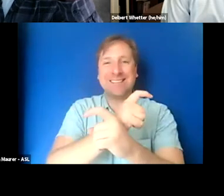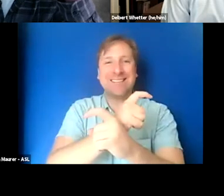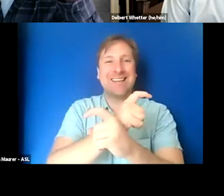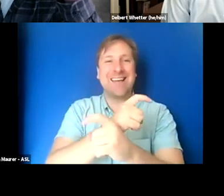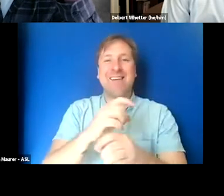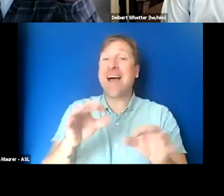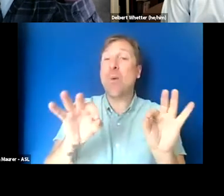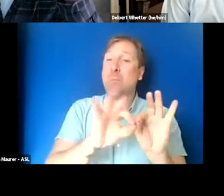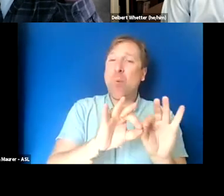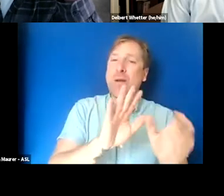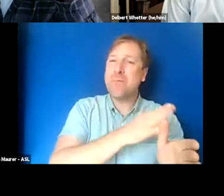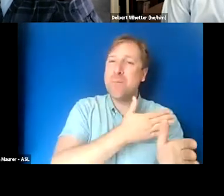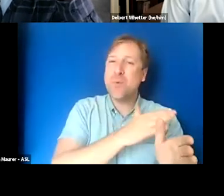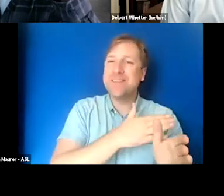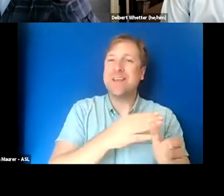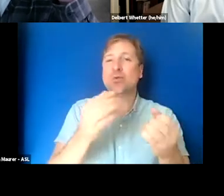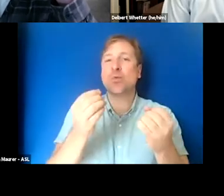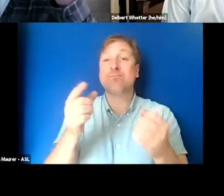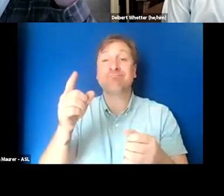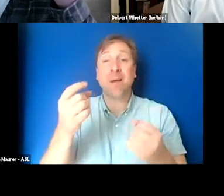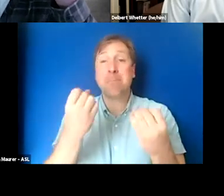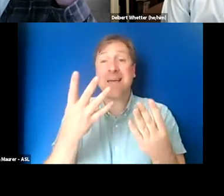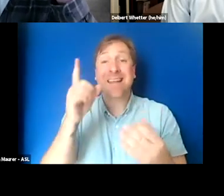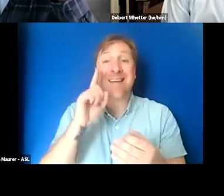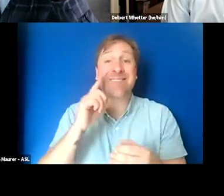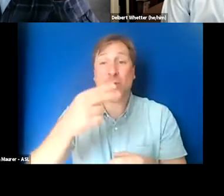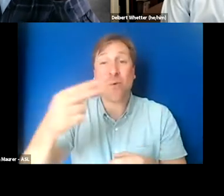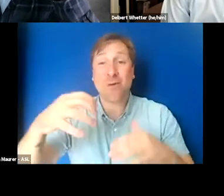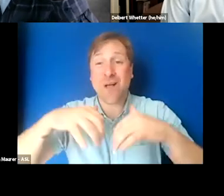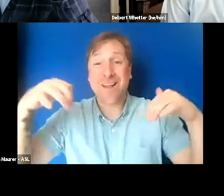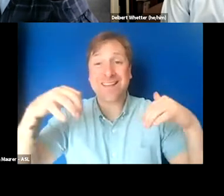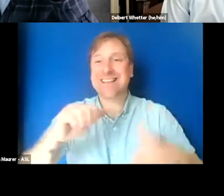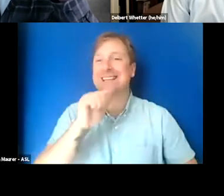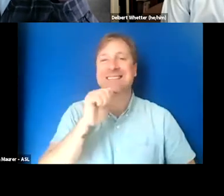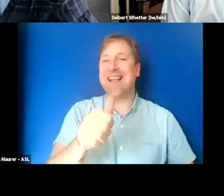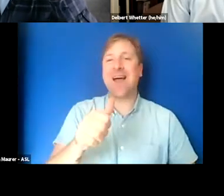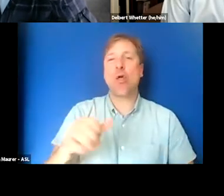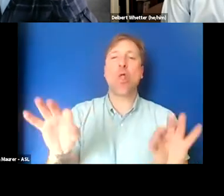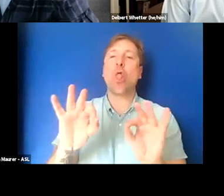how important music is to a deaf or hard of hearing audience. It is not irrelevant.